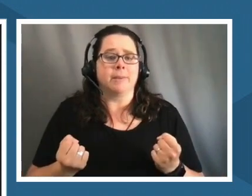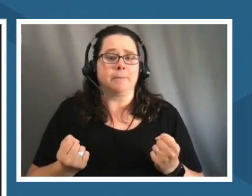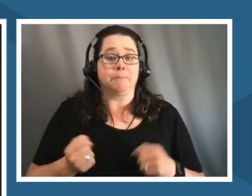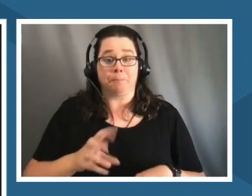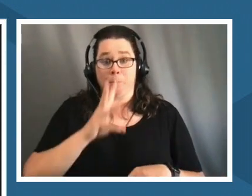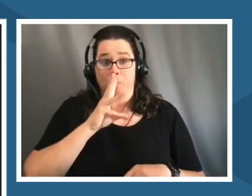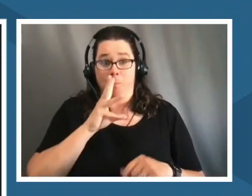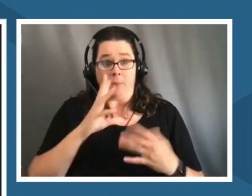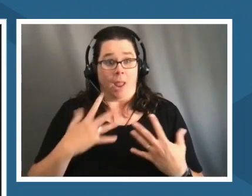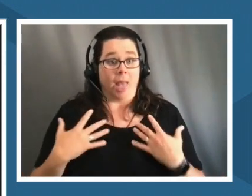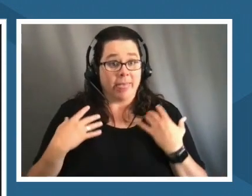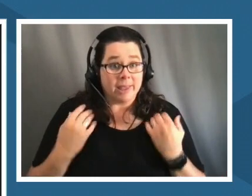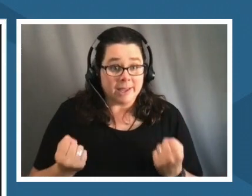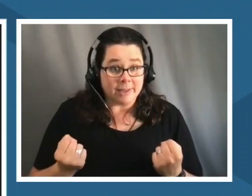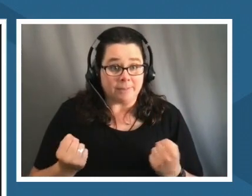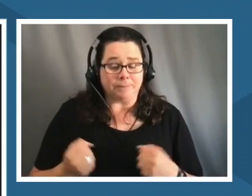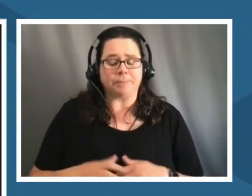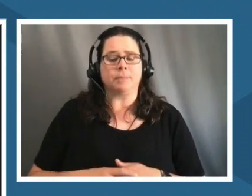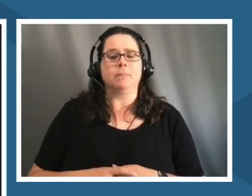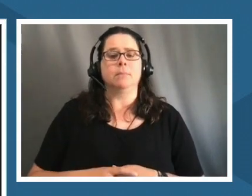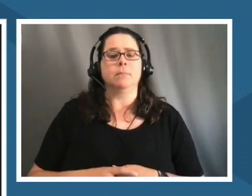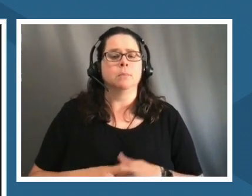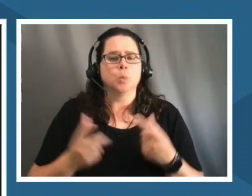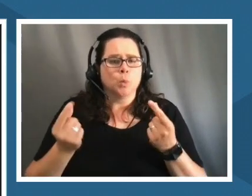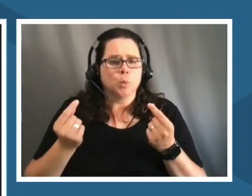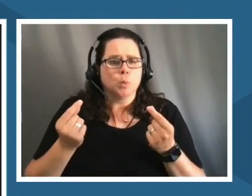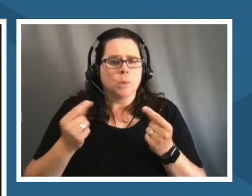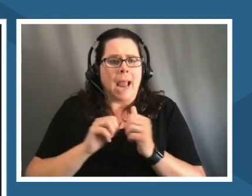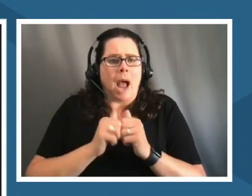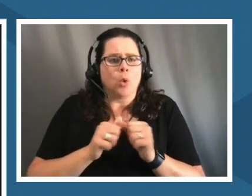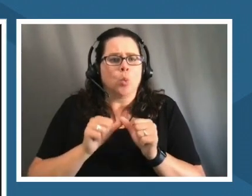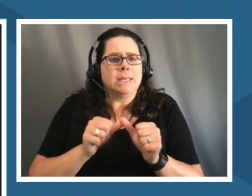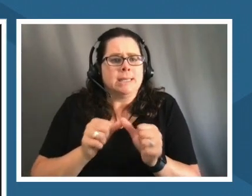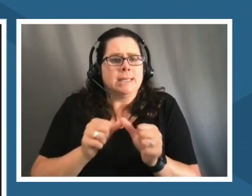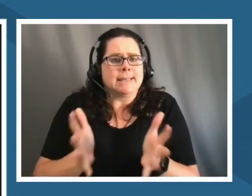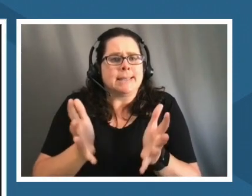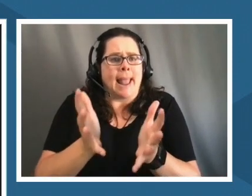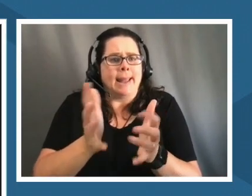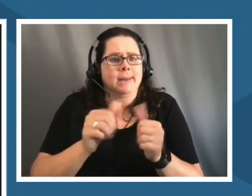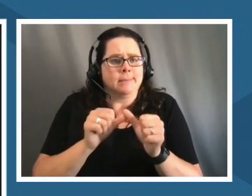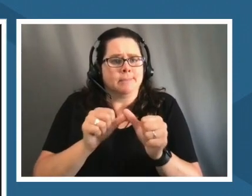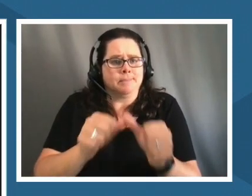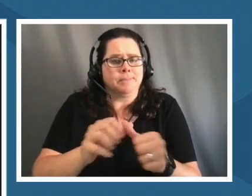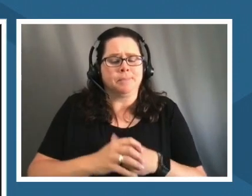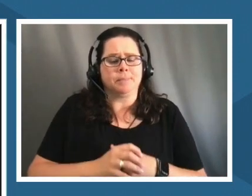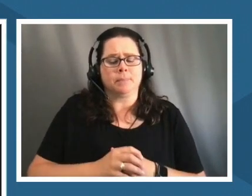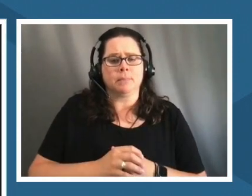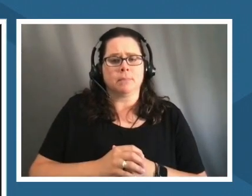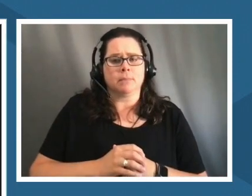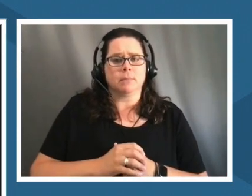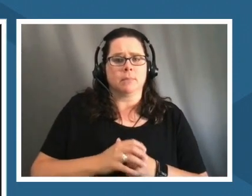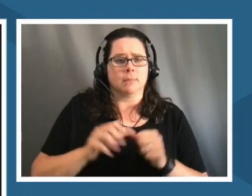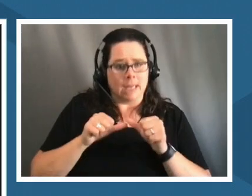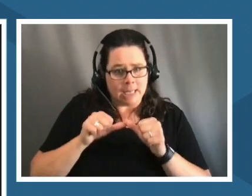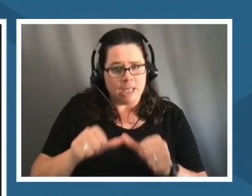what are we what are we sustaining are we going to continue on this path